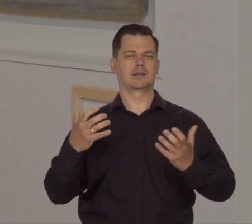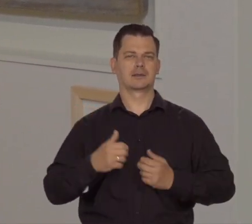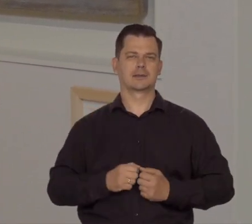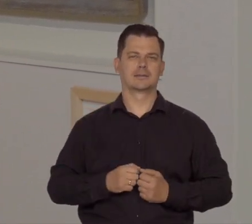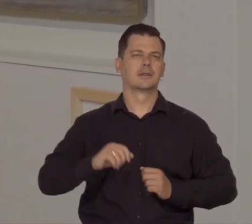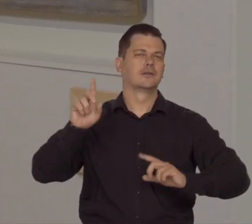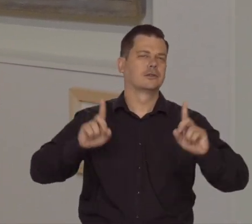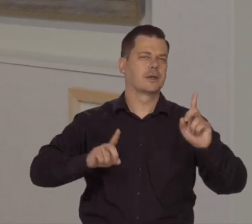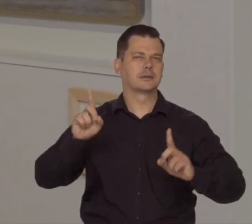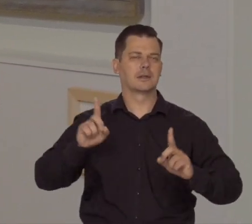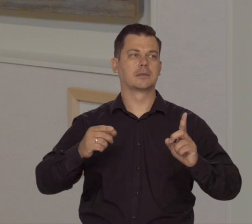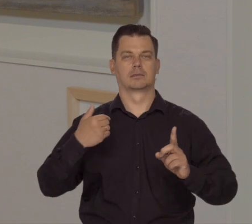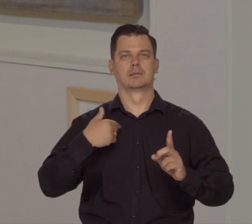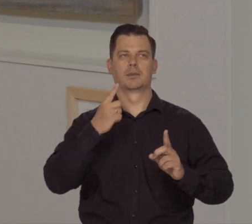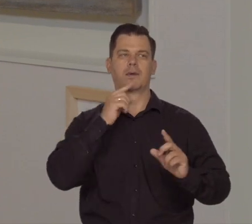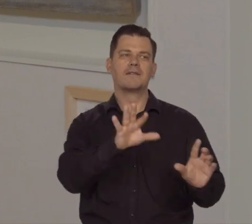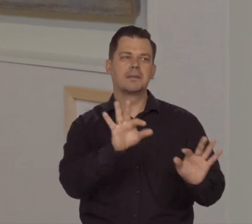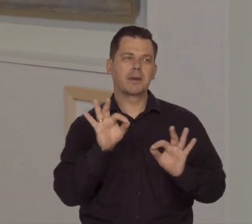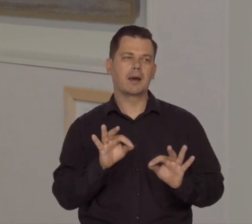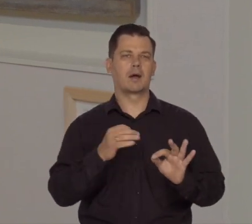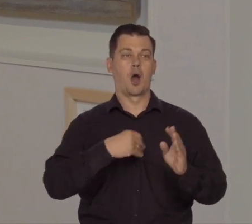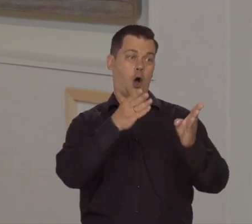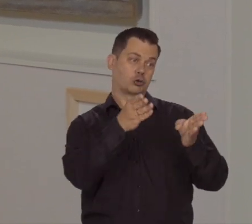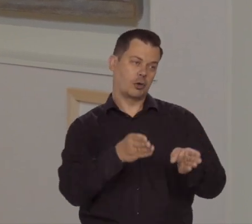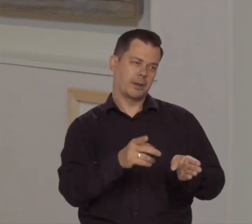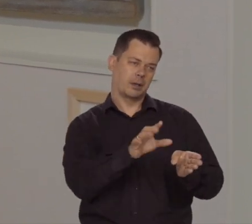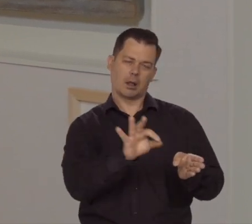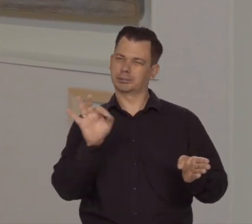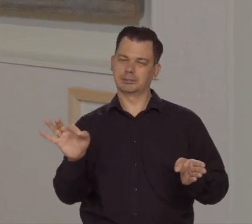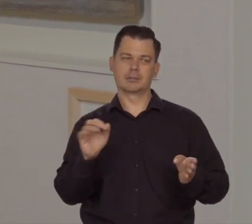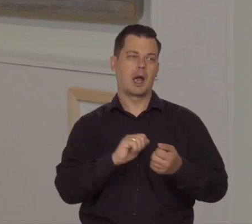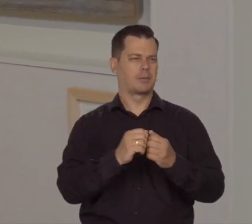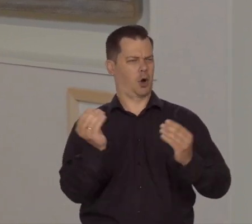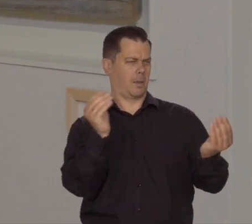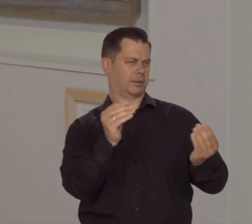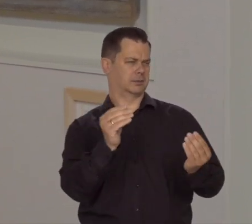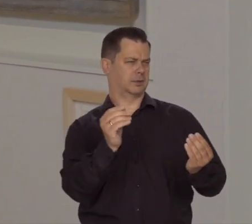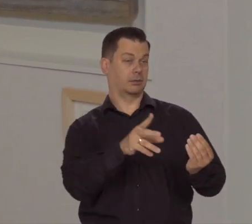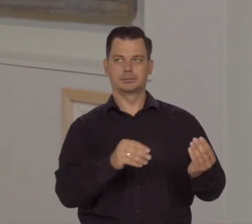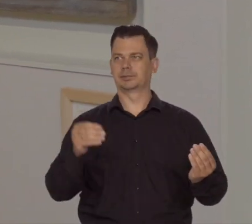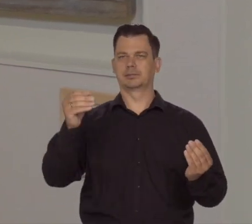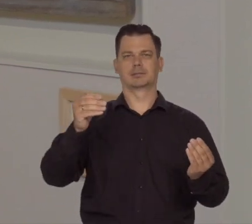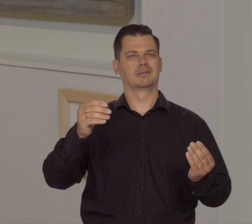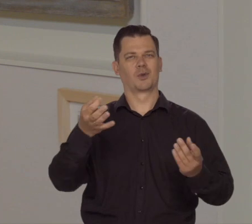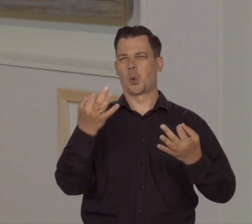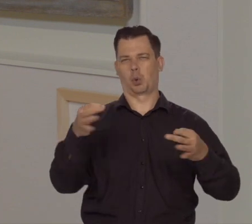Sometimes they were loosely employed, using a particular motif, character, or composition.